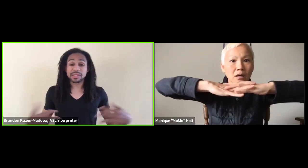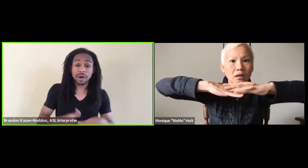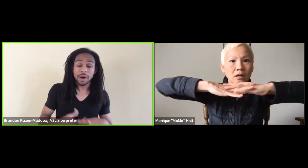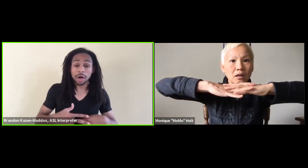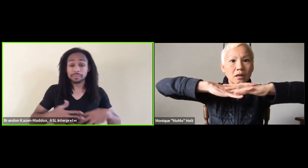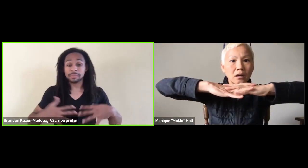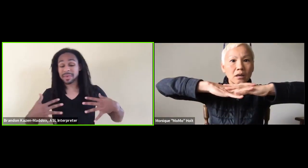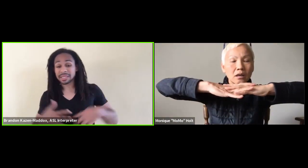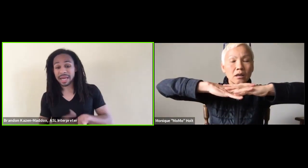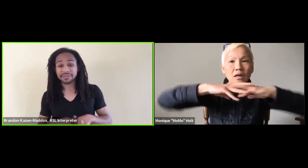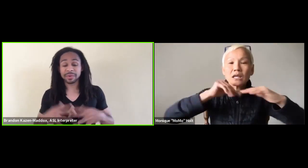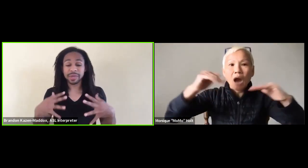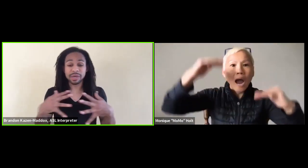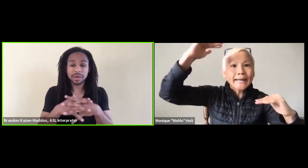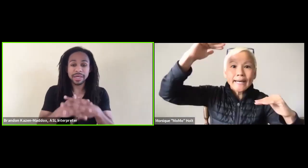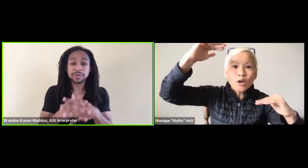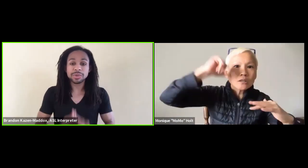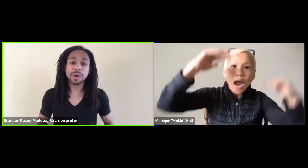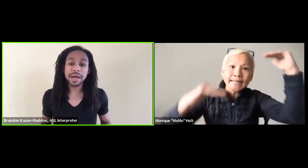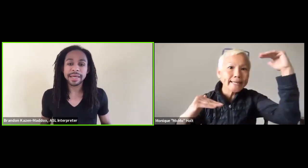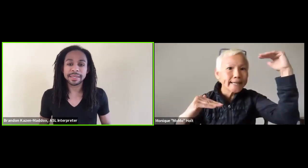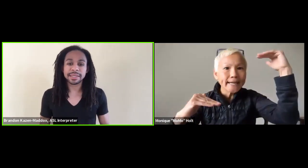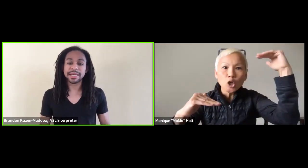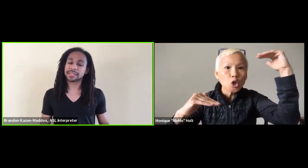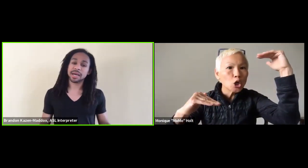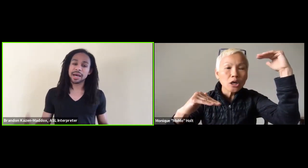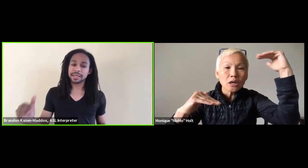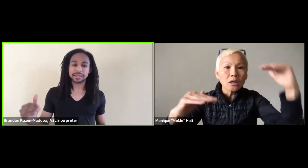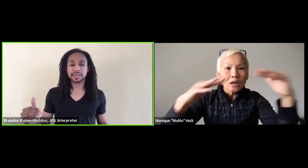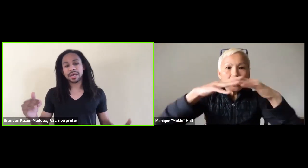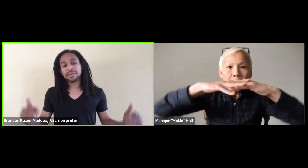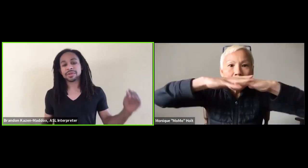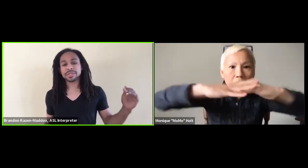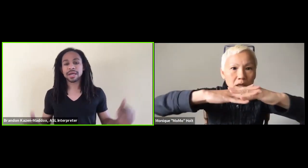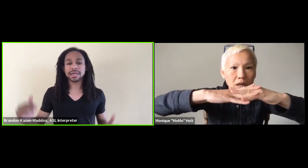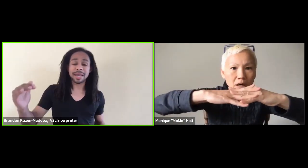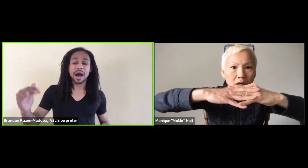Life mimics art, art mimics life. We are intertwined, and it's not,